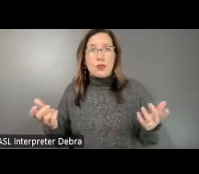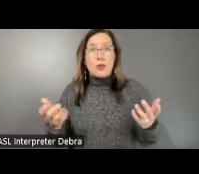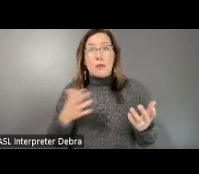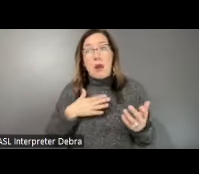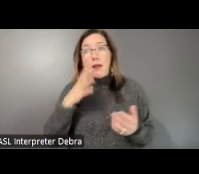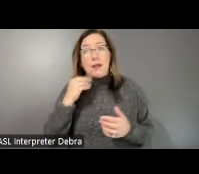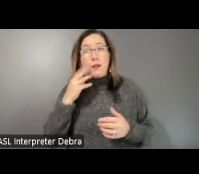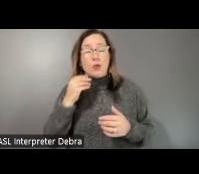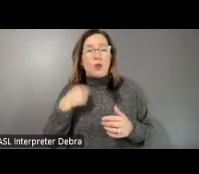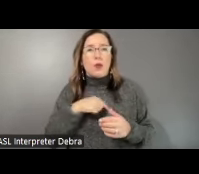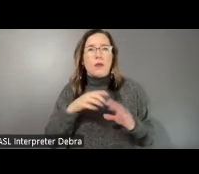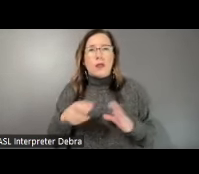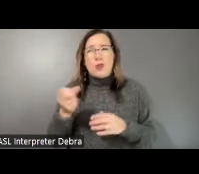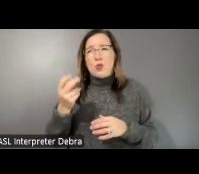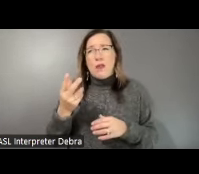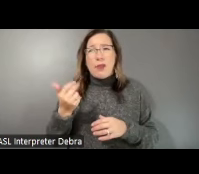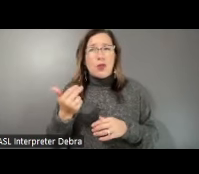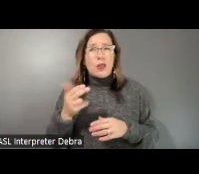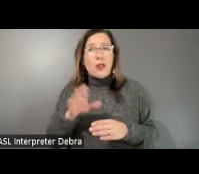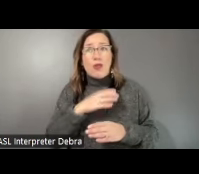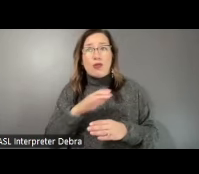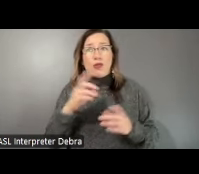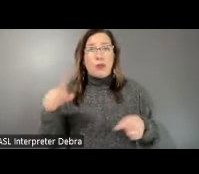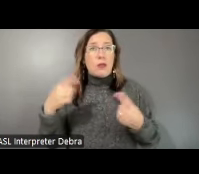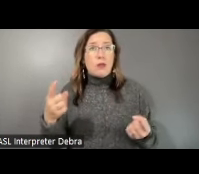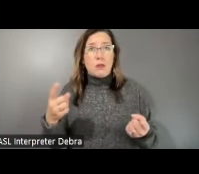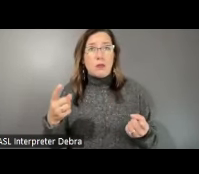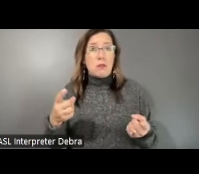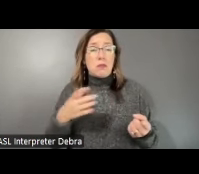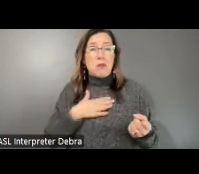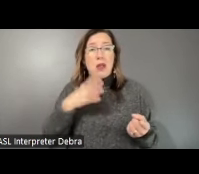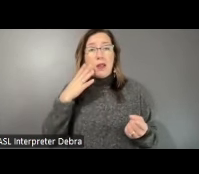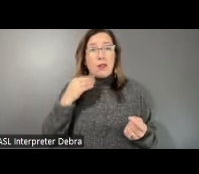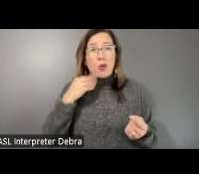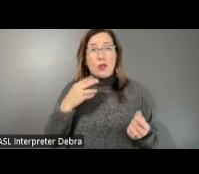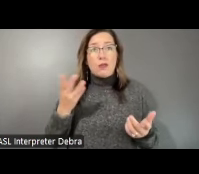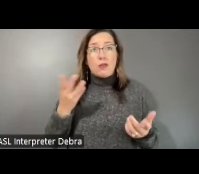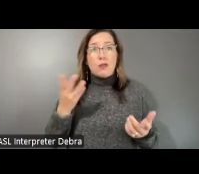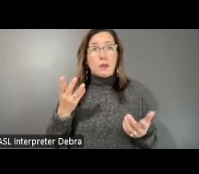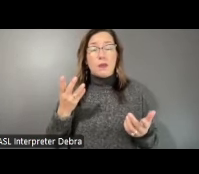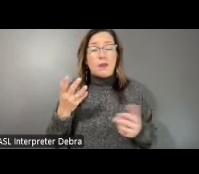I mean, we've done about 12 or 13 concerts since then. It's been my experience that everyone that